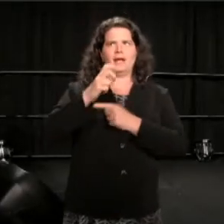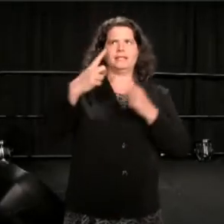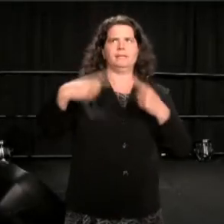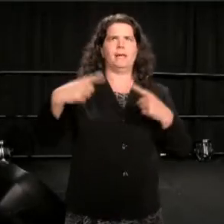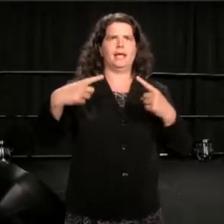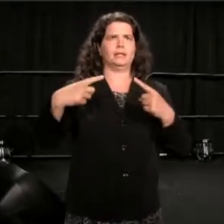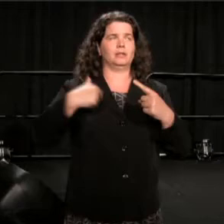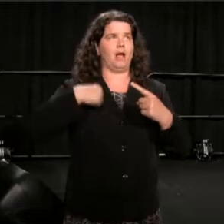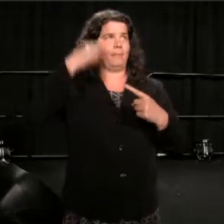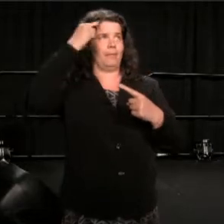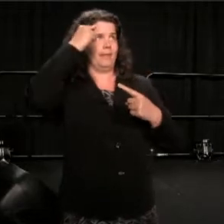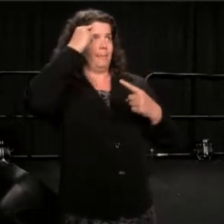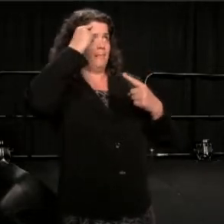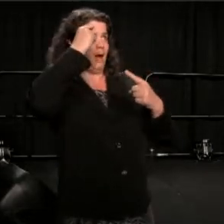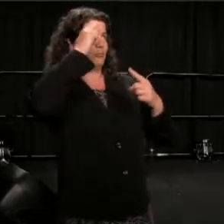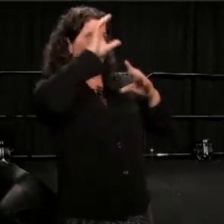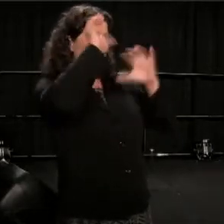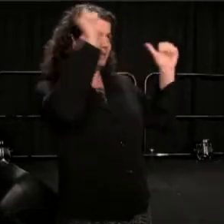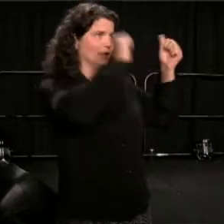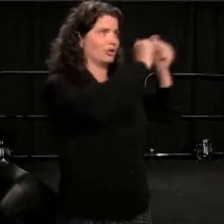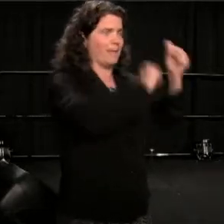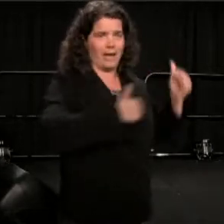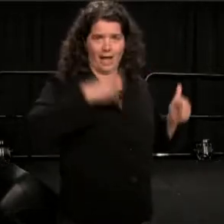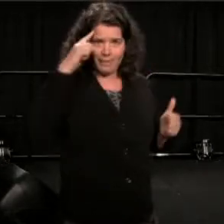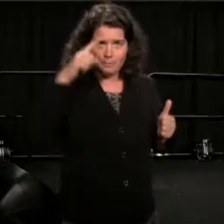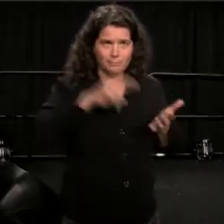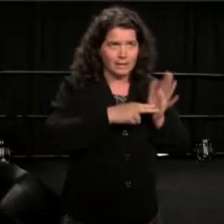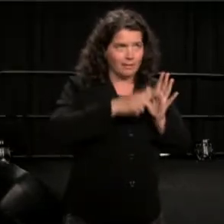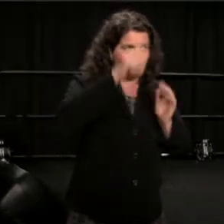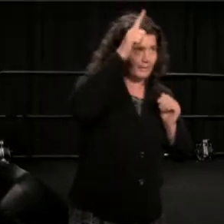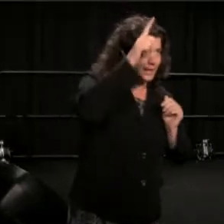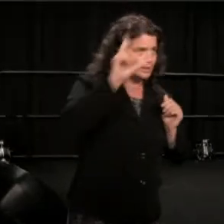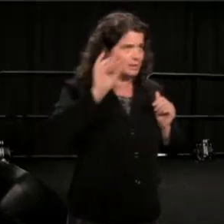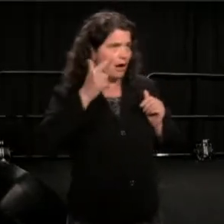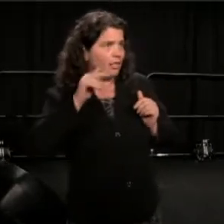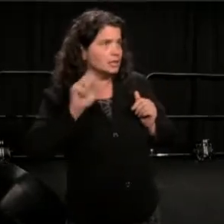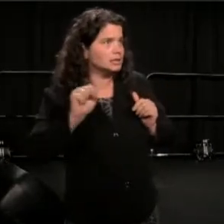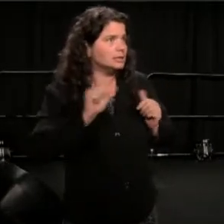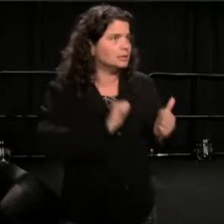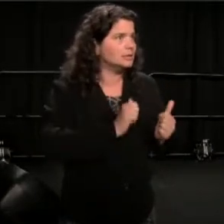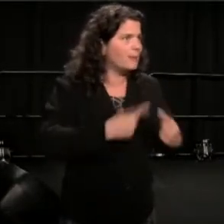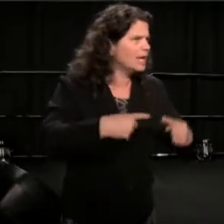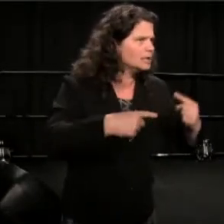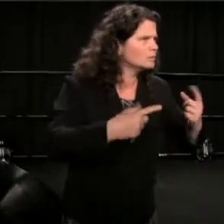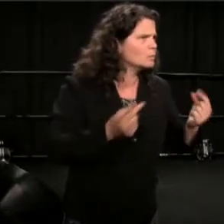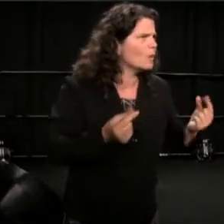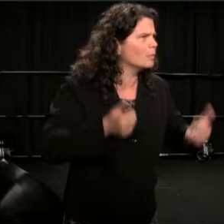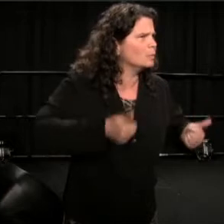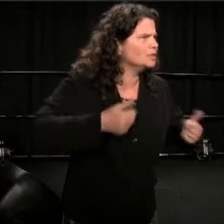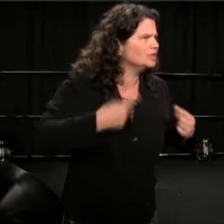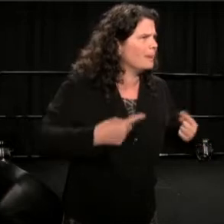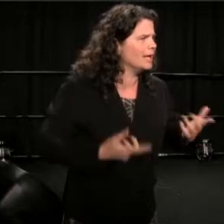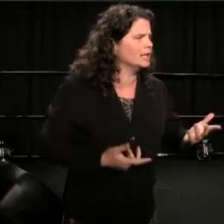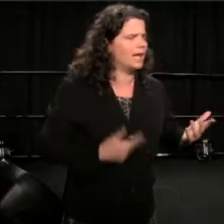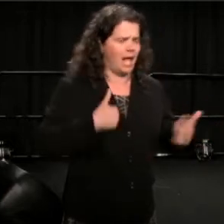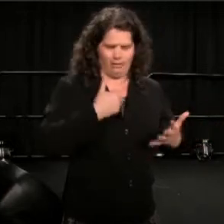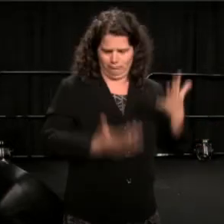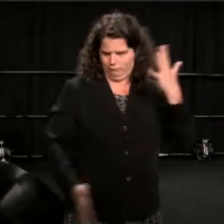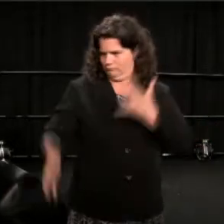he was talking about Lincoln Douglas. And I was sort of out of it, in terms of theater,